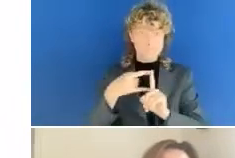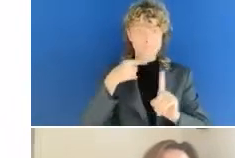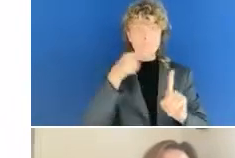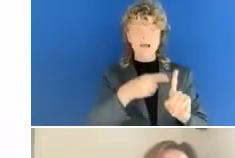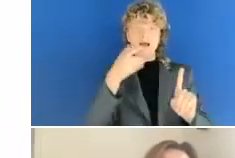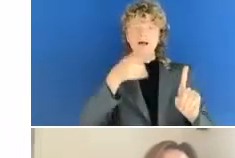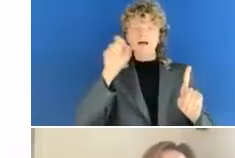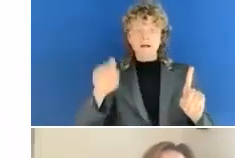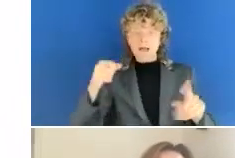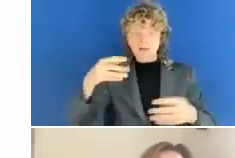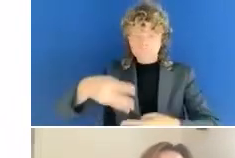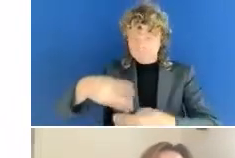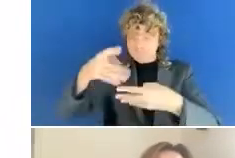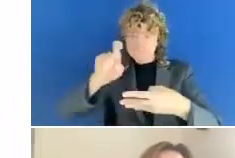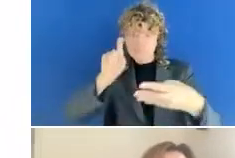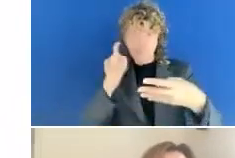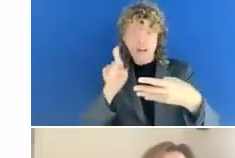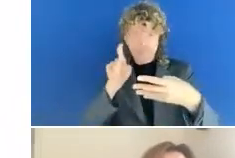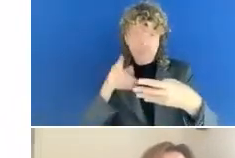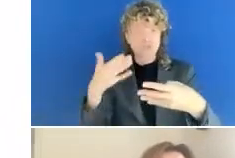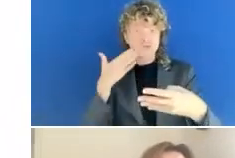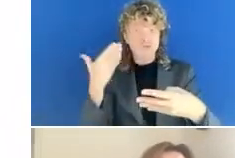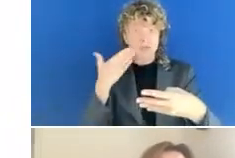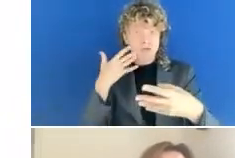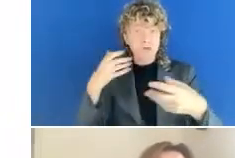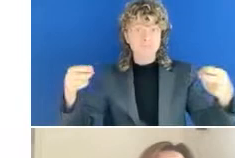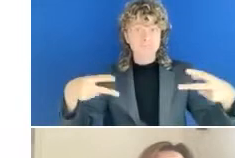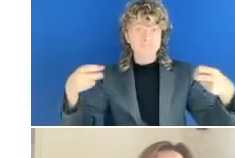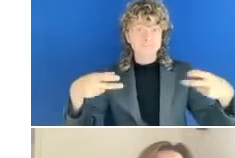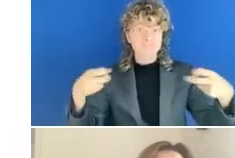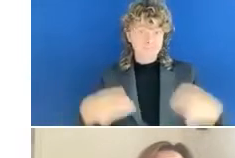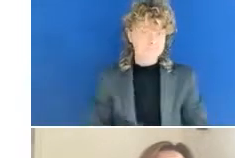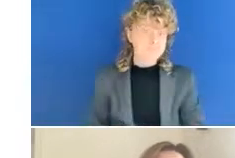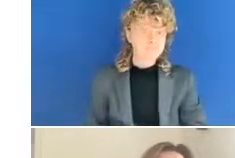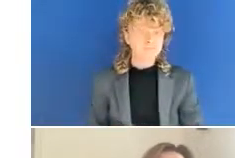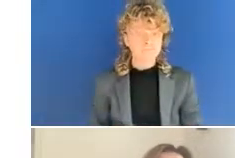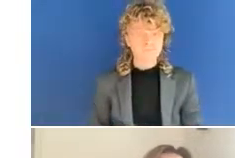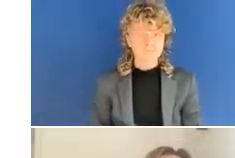ask Rachel to please add the links for the automatic translations in the chat.